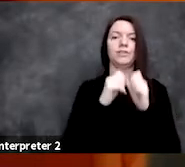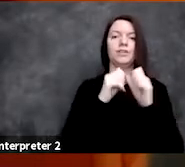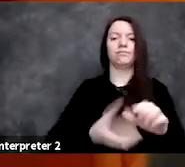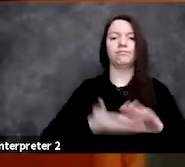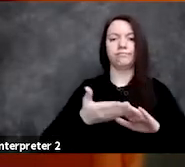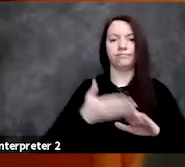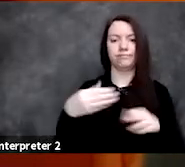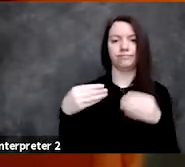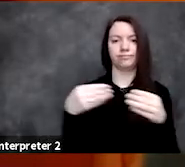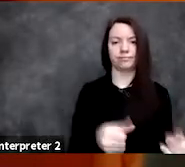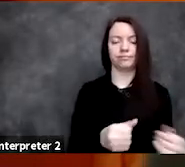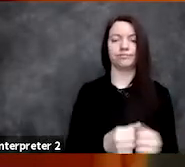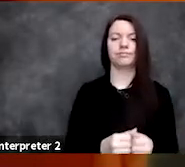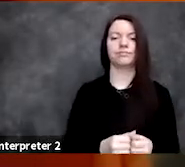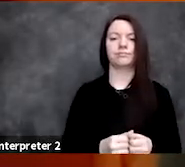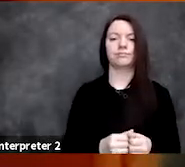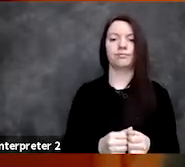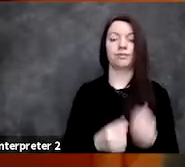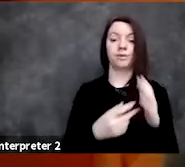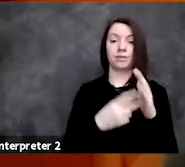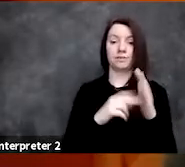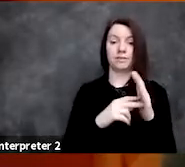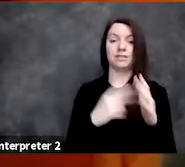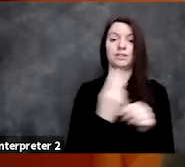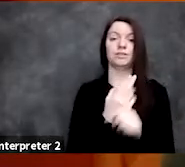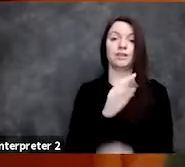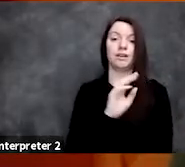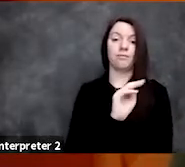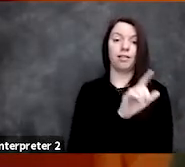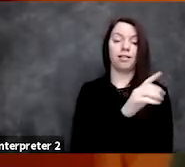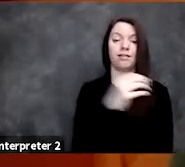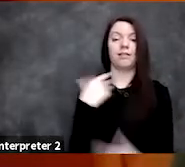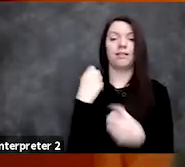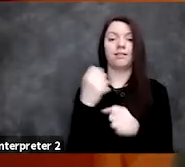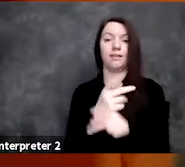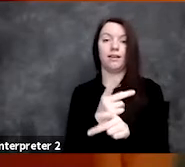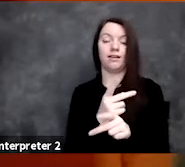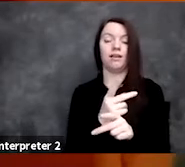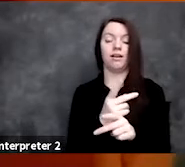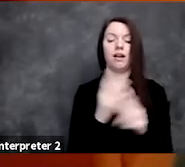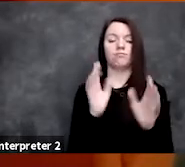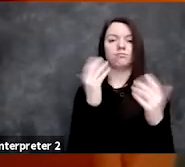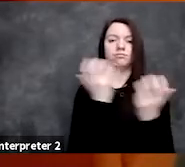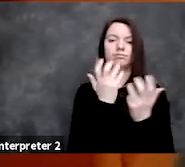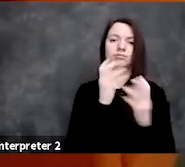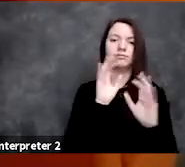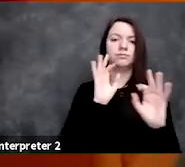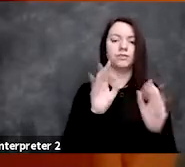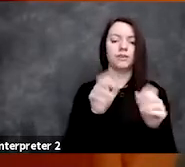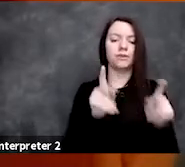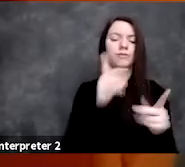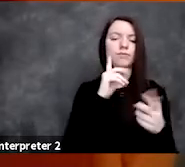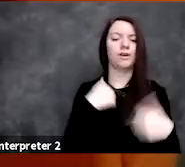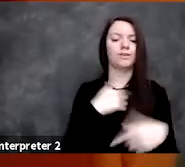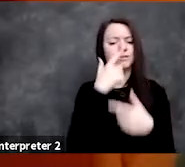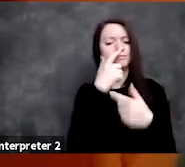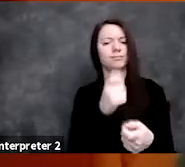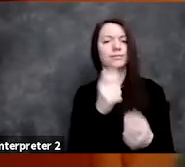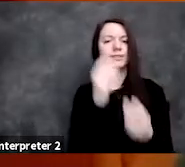which makes the application of ML in healthcare an unparalleled opportunity for those of us who are interested in data science and medicine